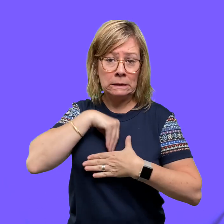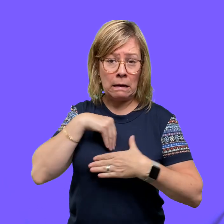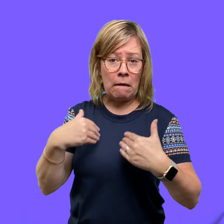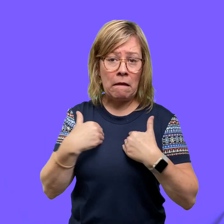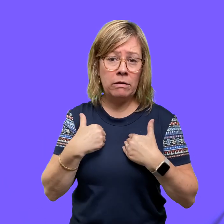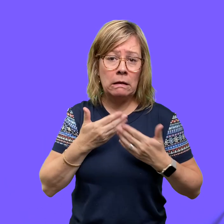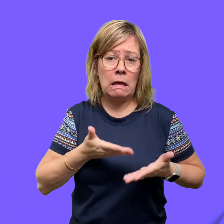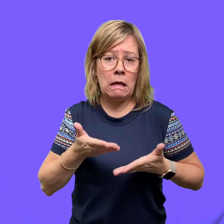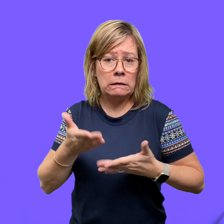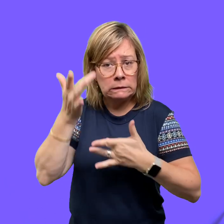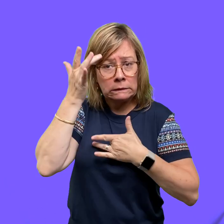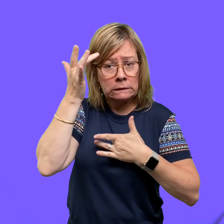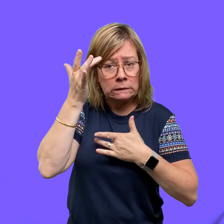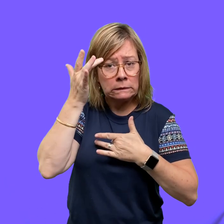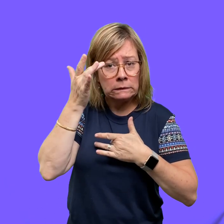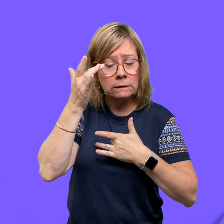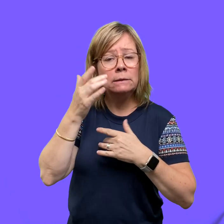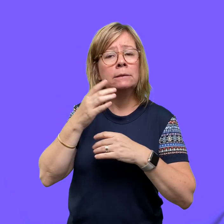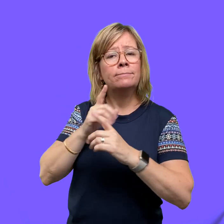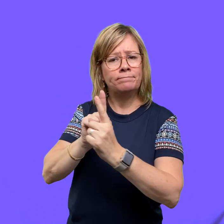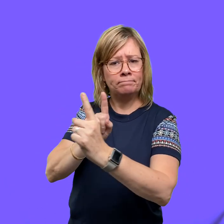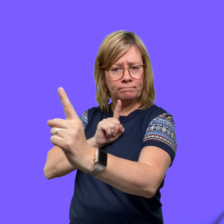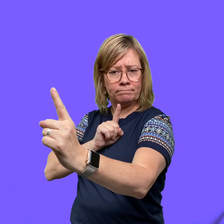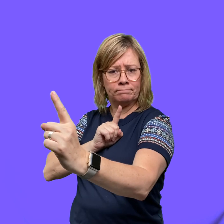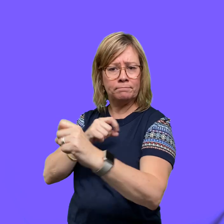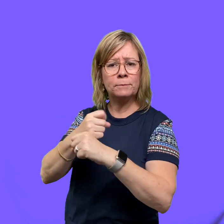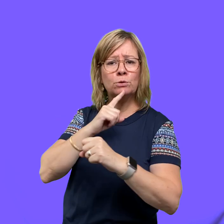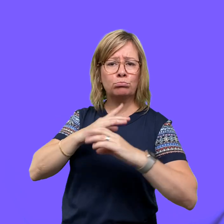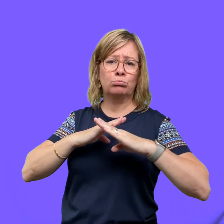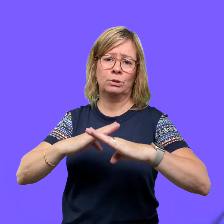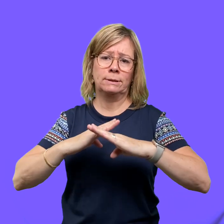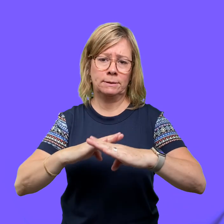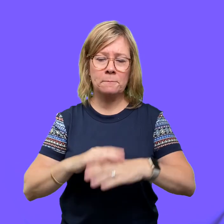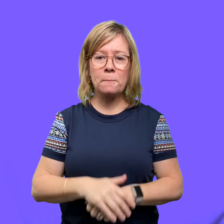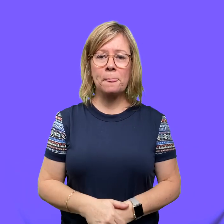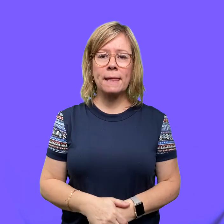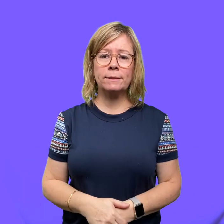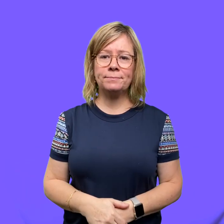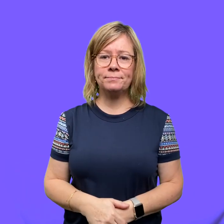may be carrying a disease. Social distancing is protective.